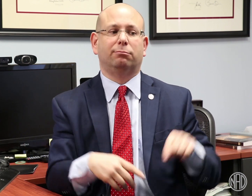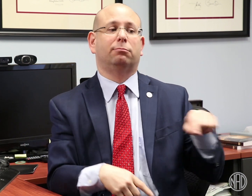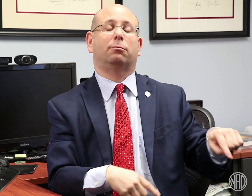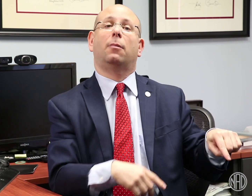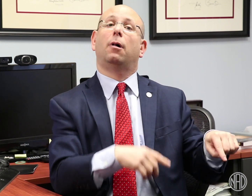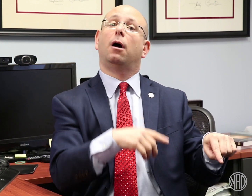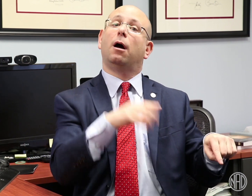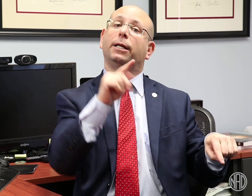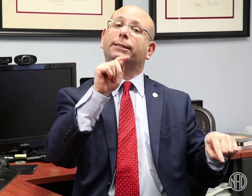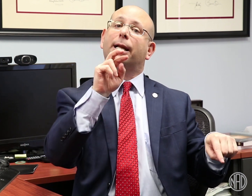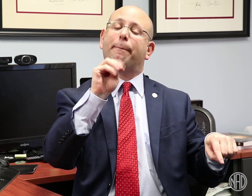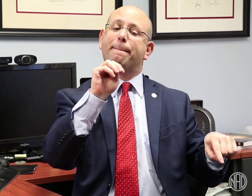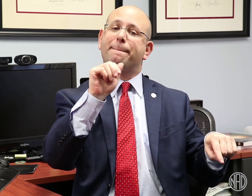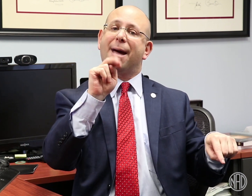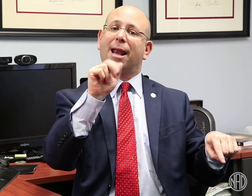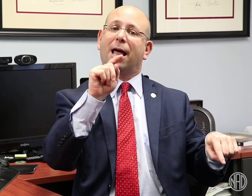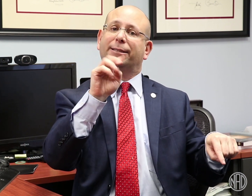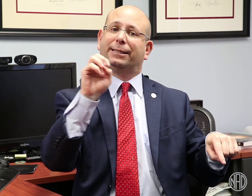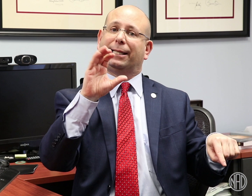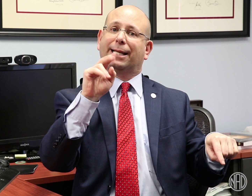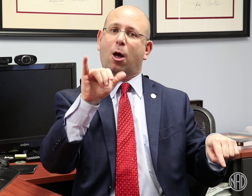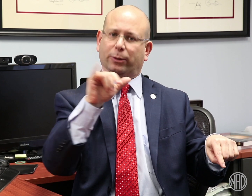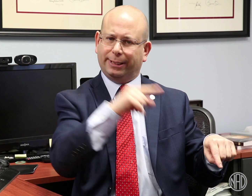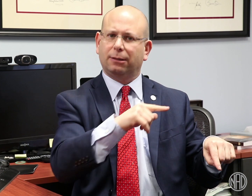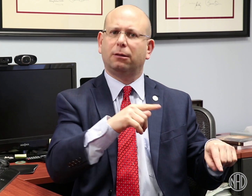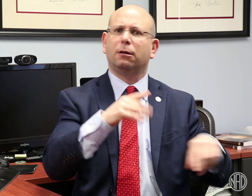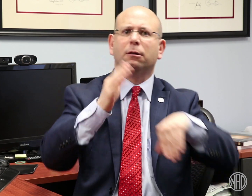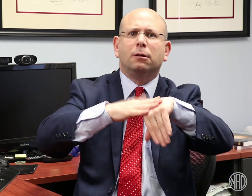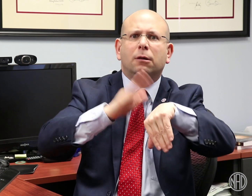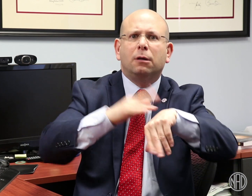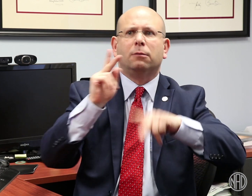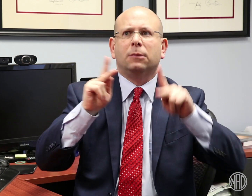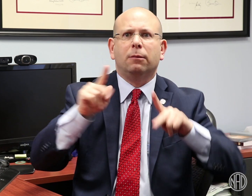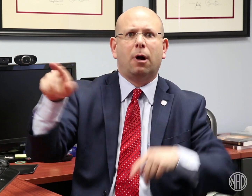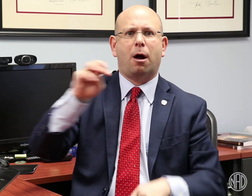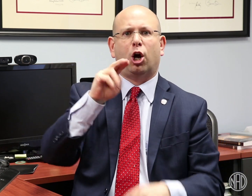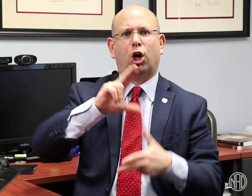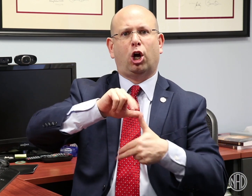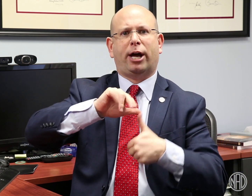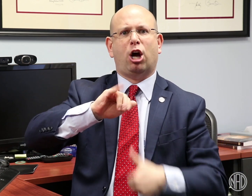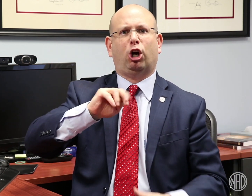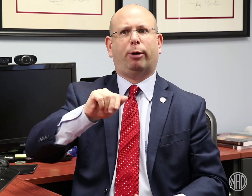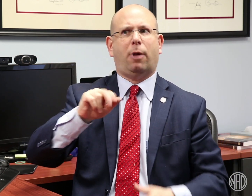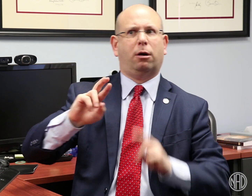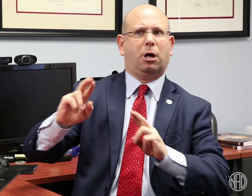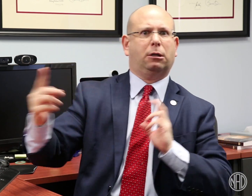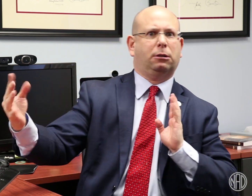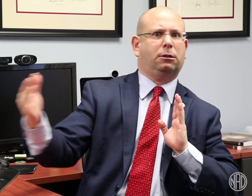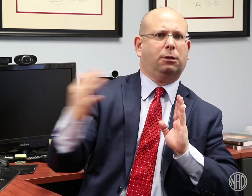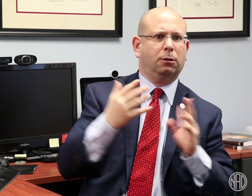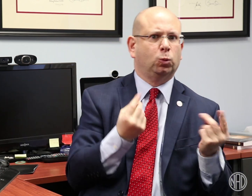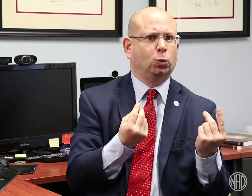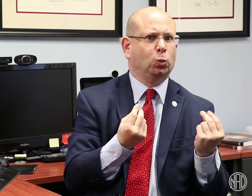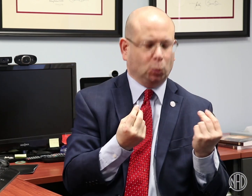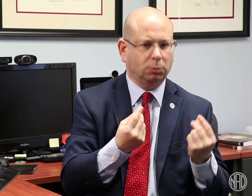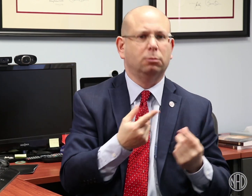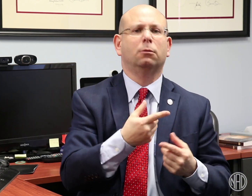The first incident happened in Manatee County, which held a press conference to warn residents about Hurricane Irma.